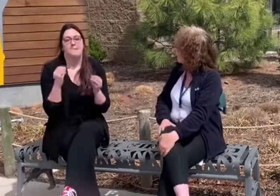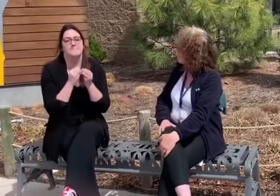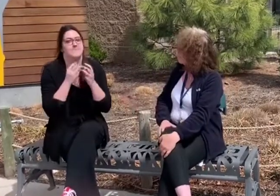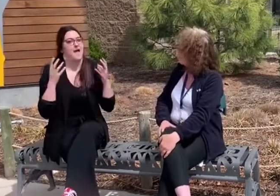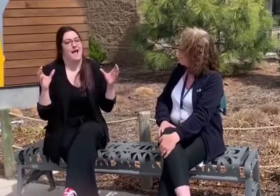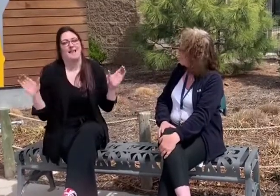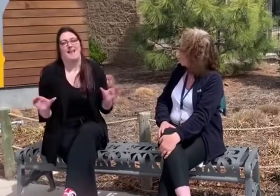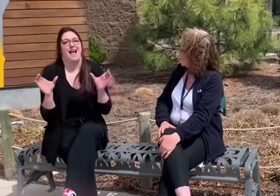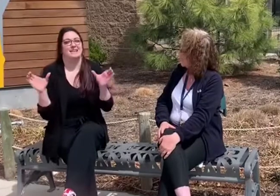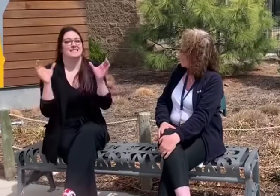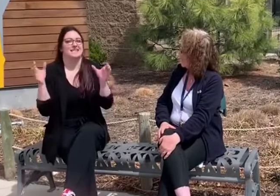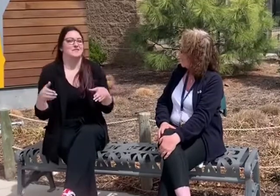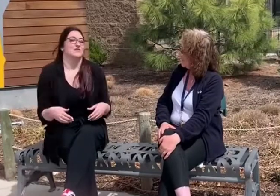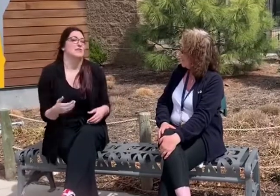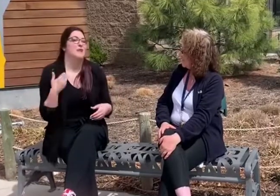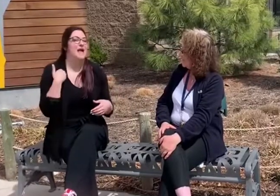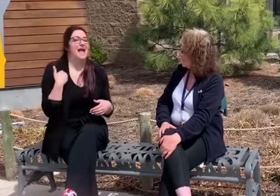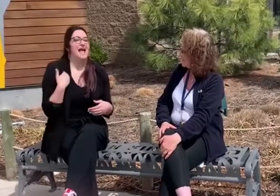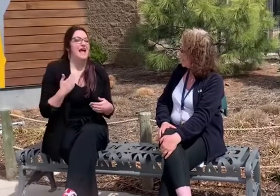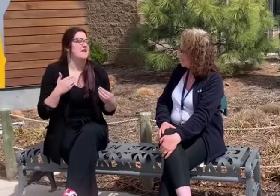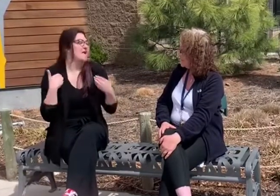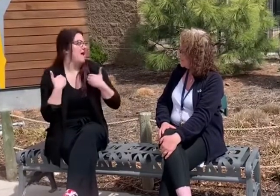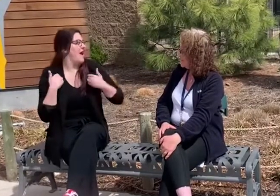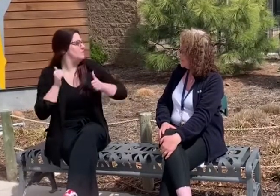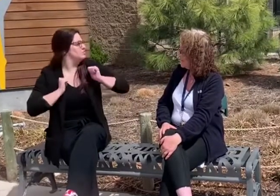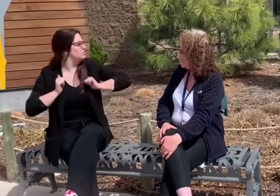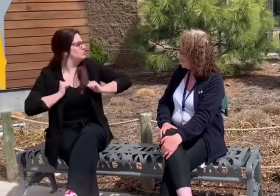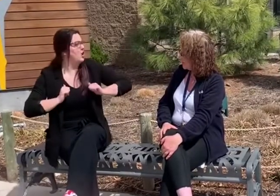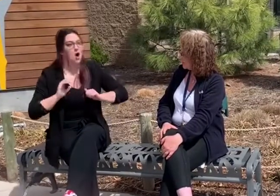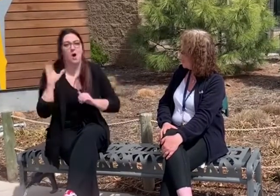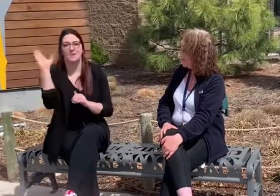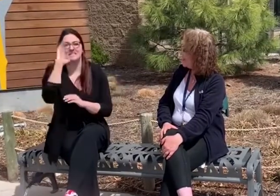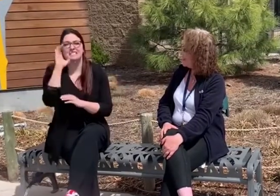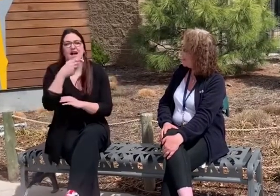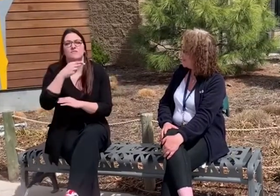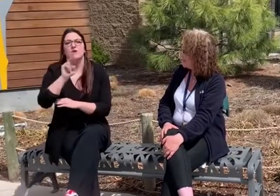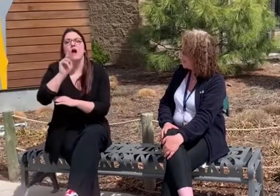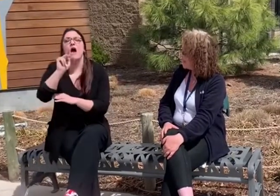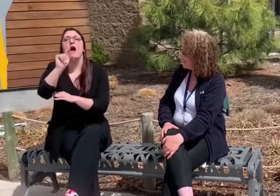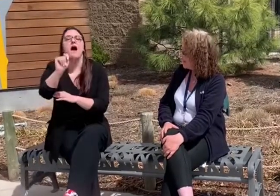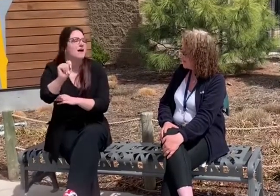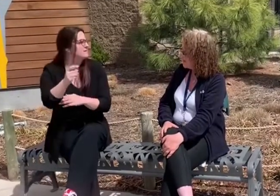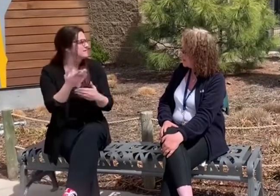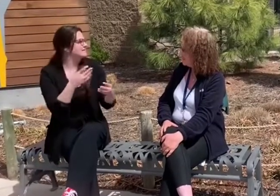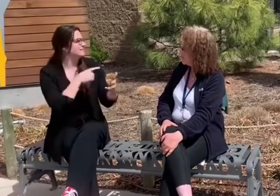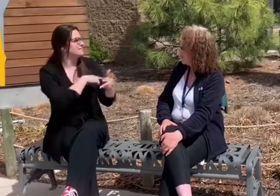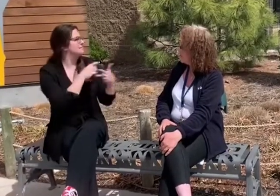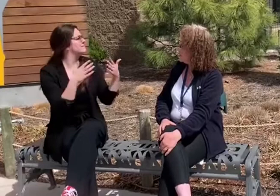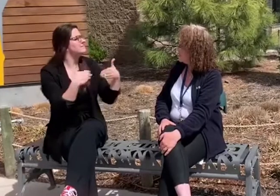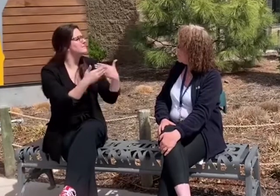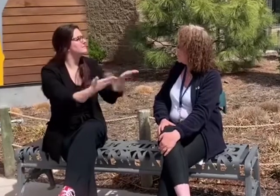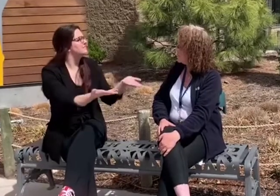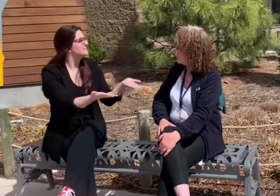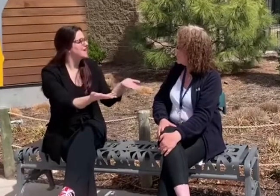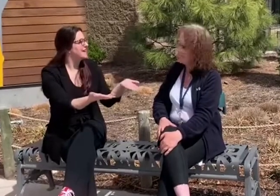We have a lot of activities planned. We'll have an animal show, Scavenger hunts, what else, Kim?